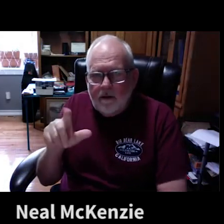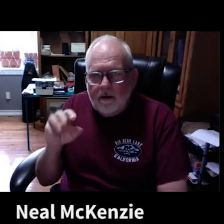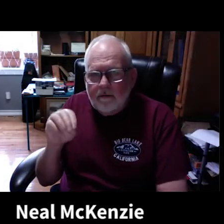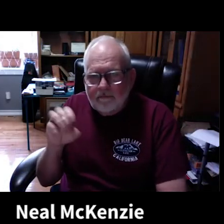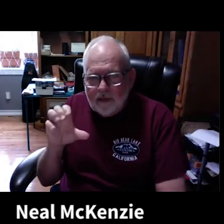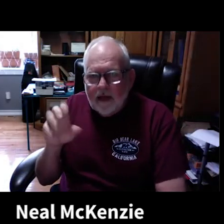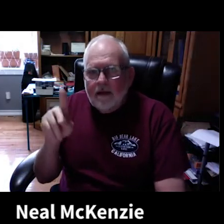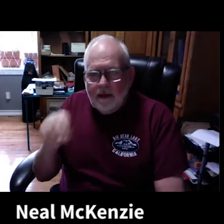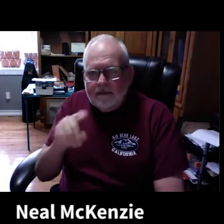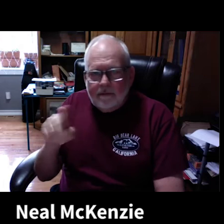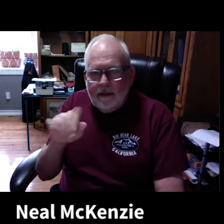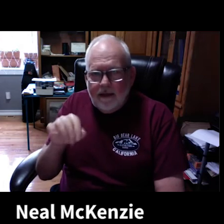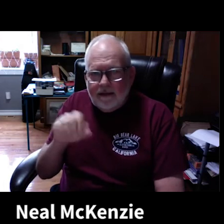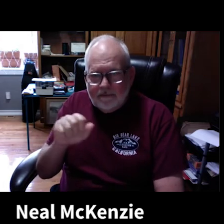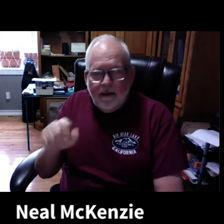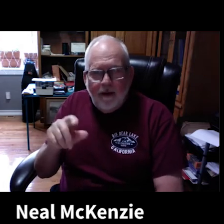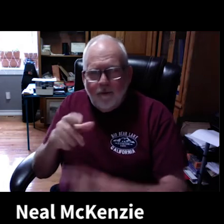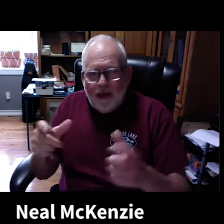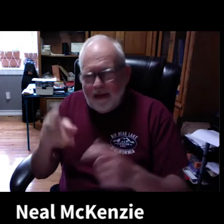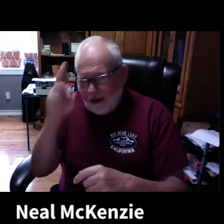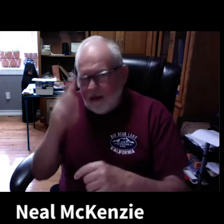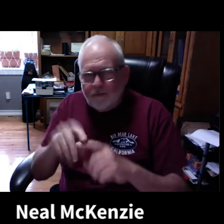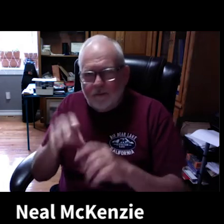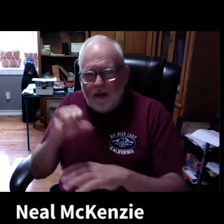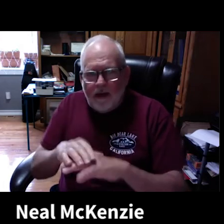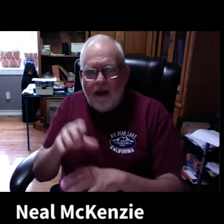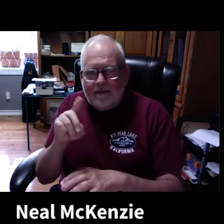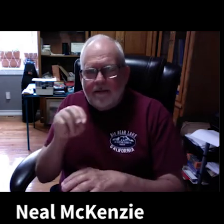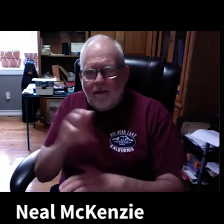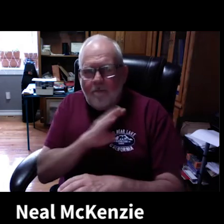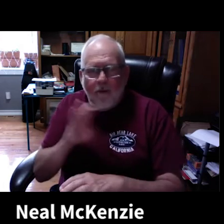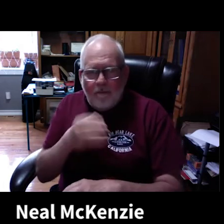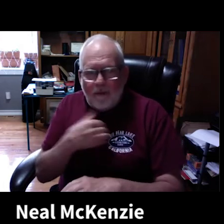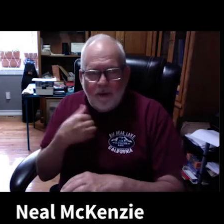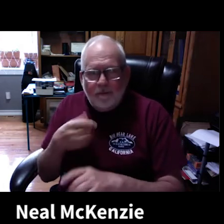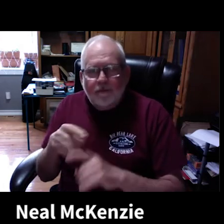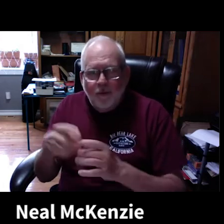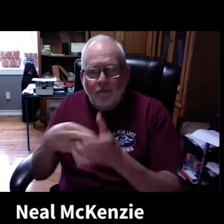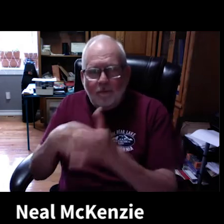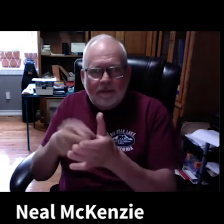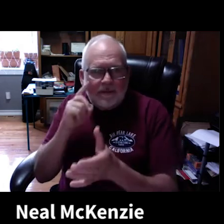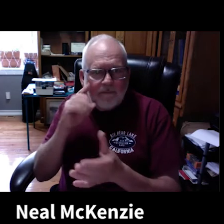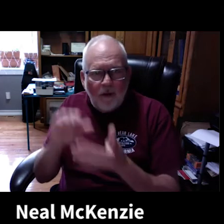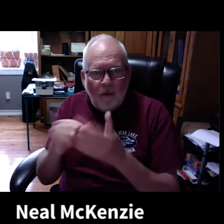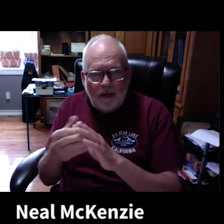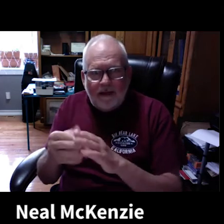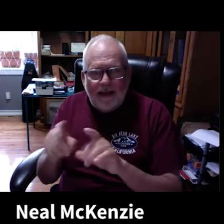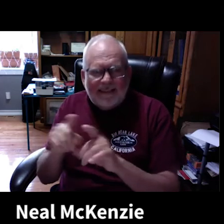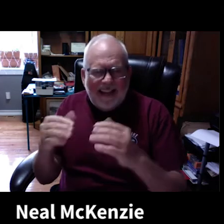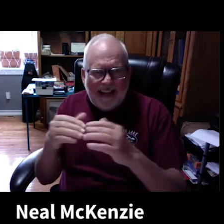My name is Neil McKenzie and what an honor it is to be on this DNR board. This is great.